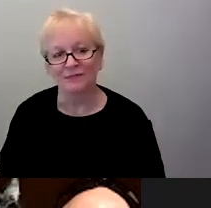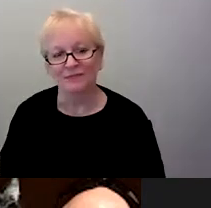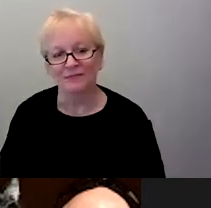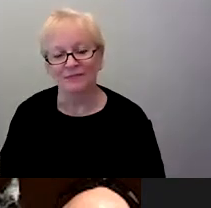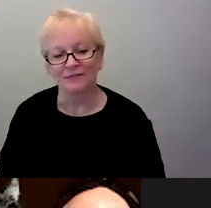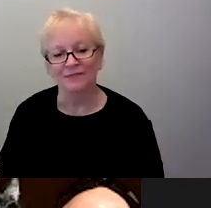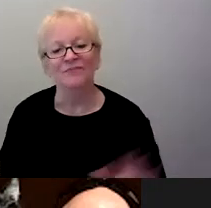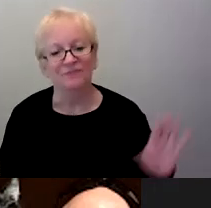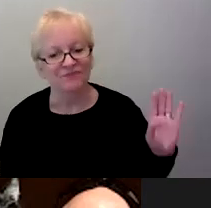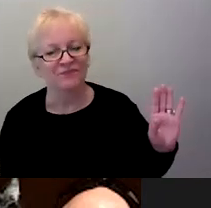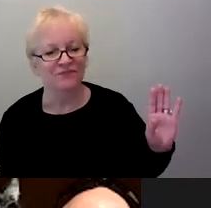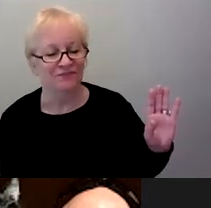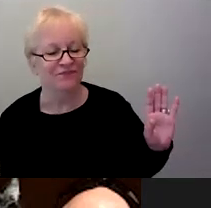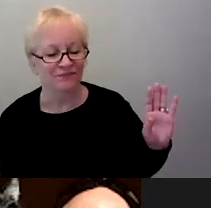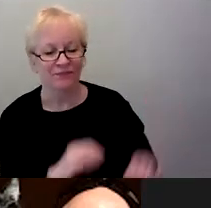This is Jonathan.